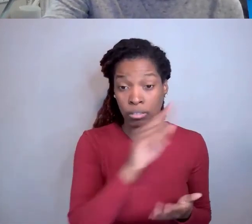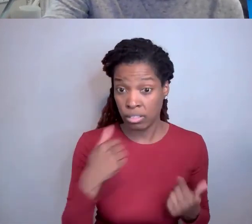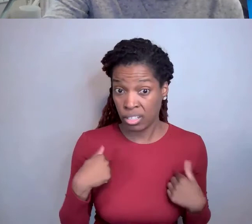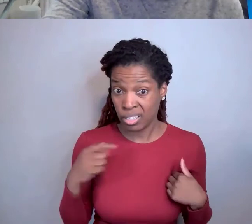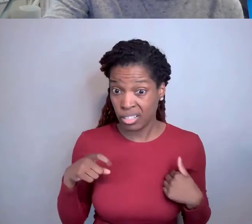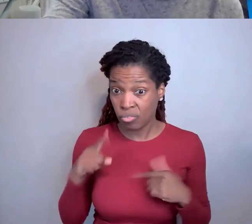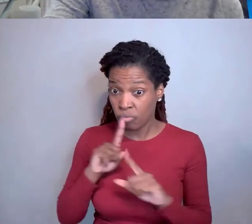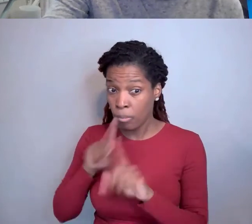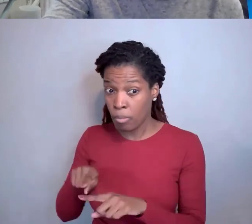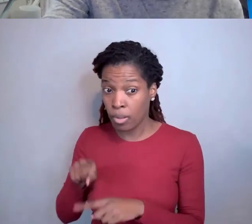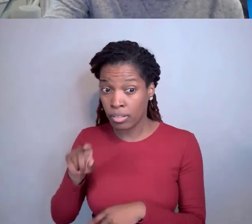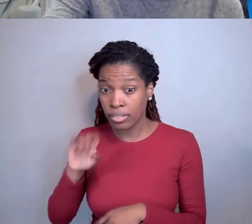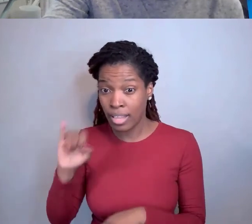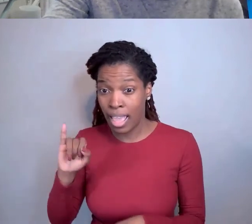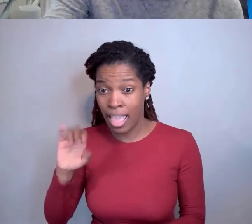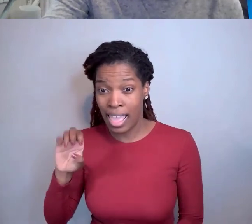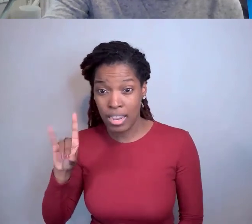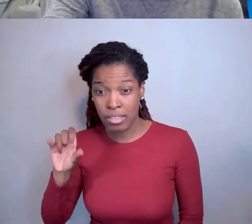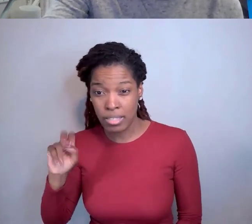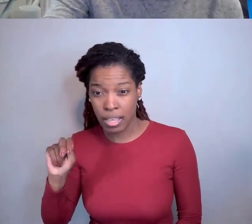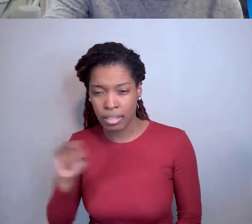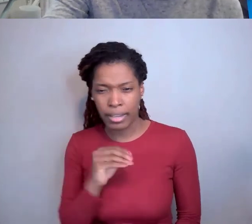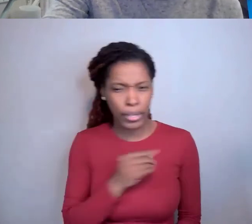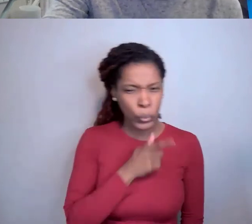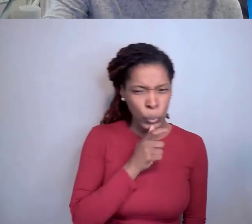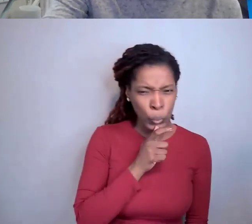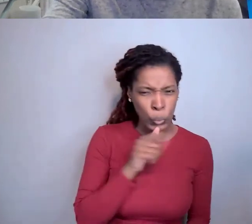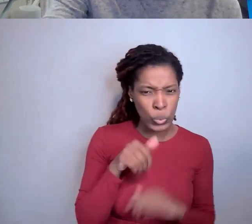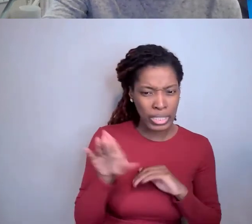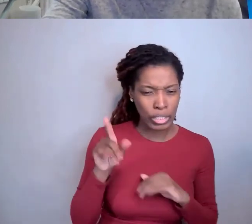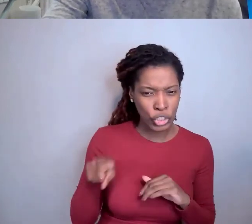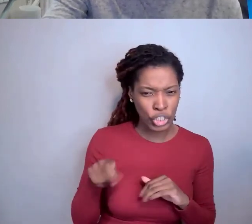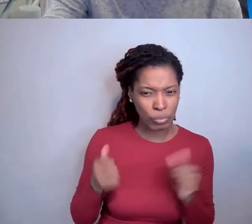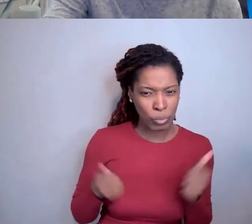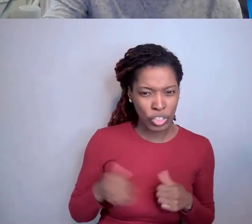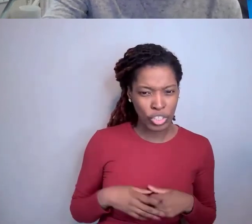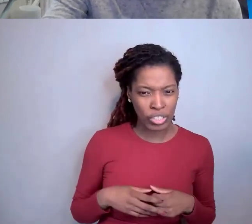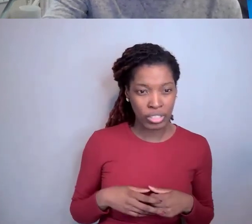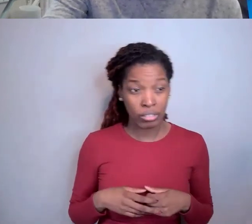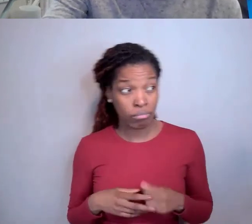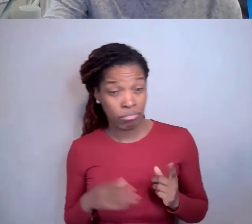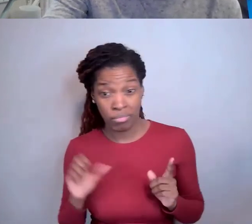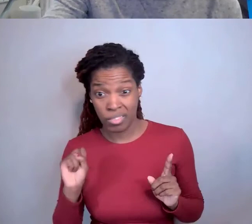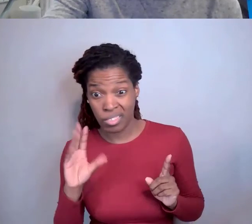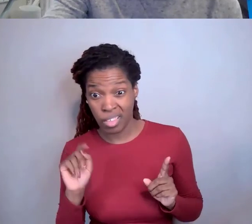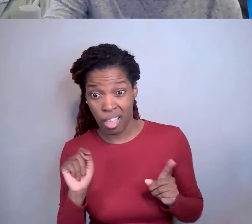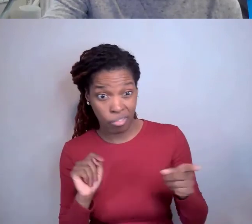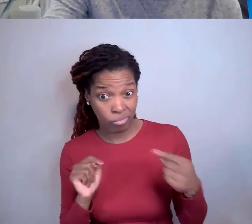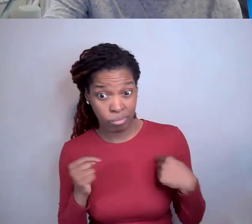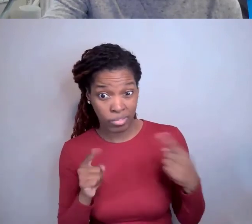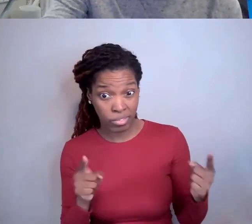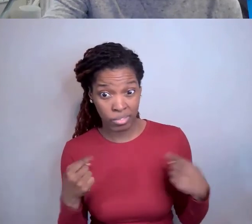Mary Fran Deutsch: Scott, do you want to take that one or I'll take that one. Scott Cooper: Yeah. Mary Fran Deutsch: Okay. If you are an NIH-funded inventor,